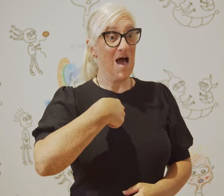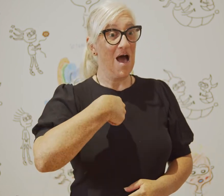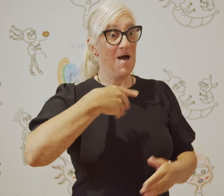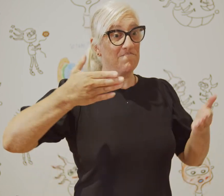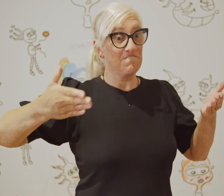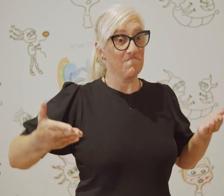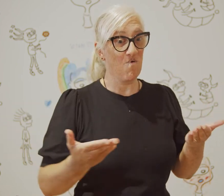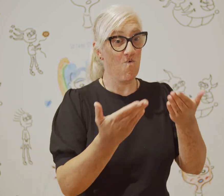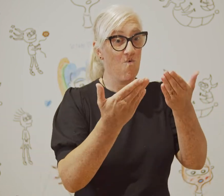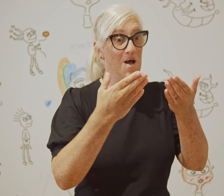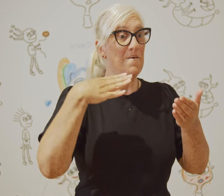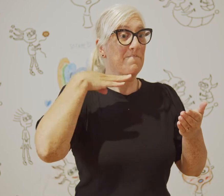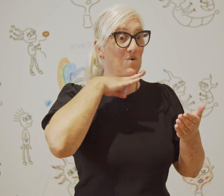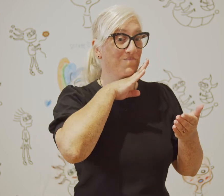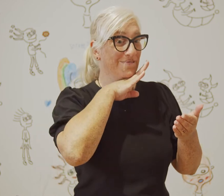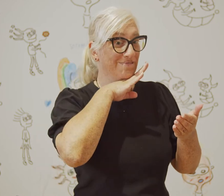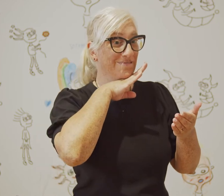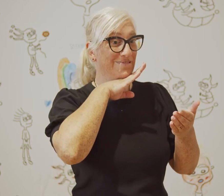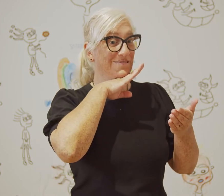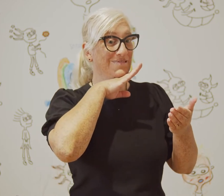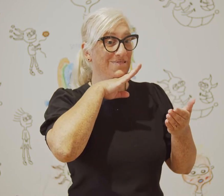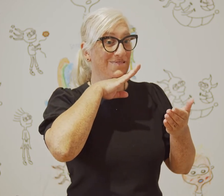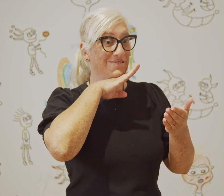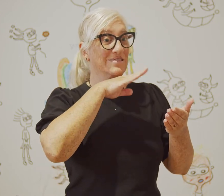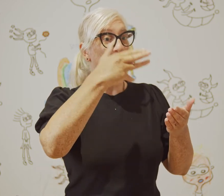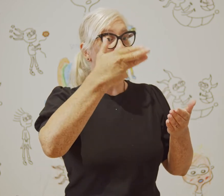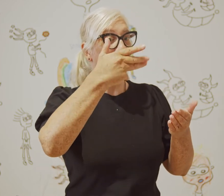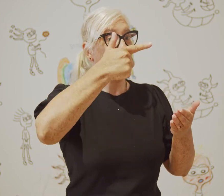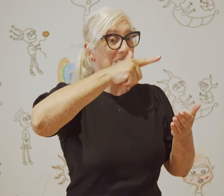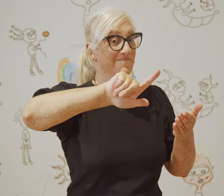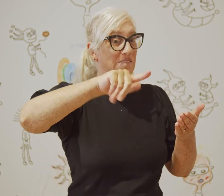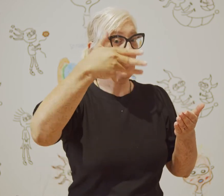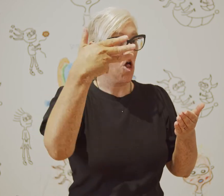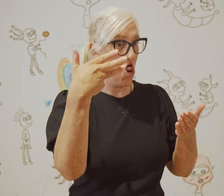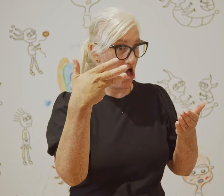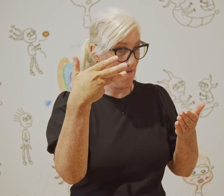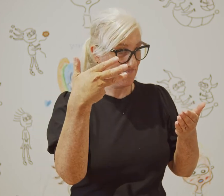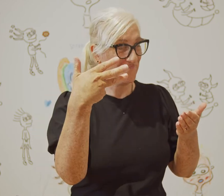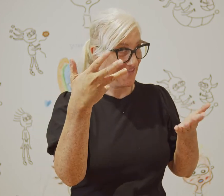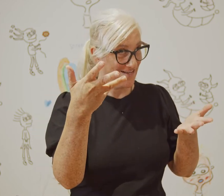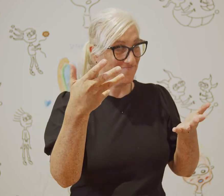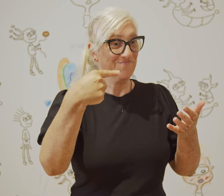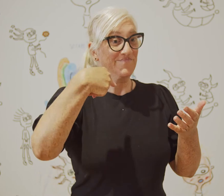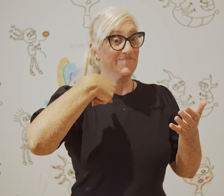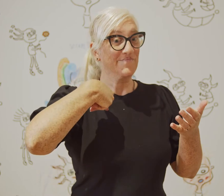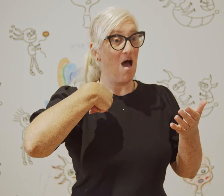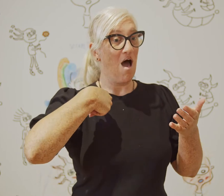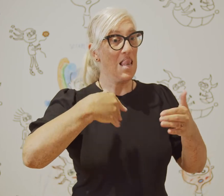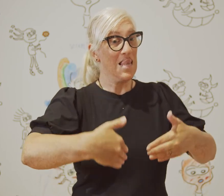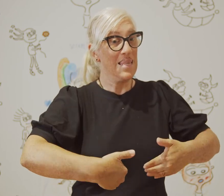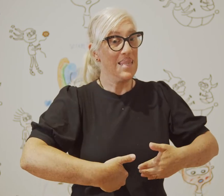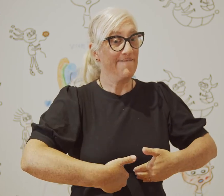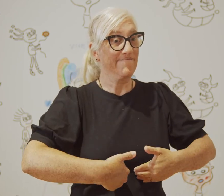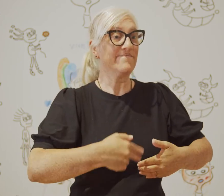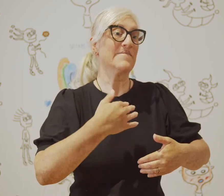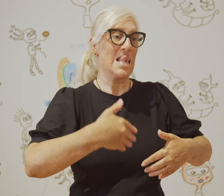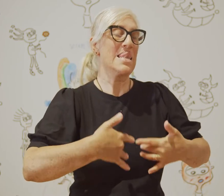I was born in Melbourne in 1979, grew up there before moving to Adelaide